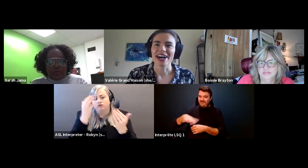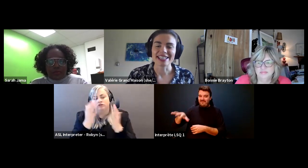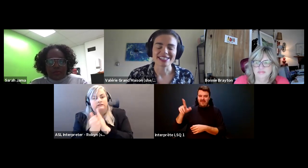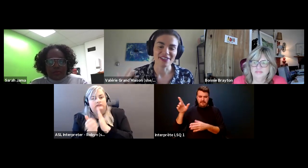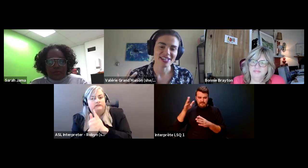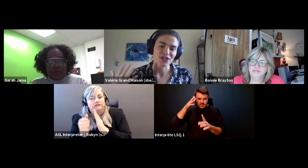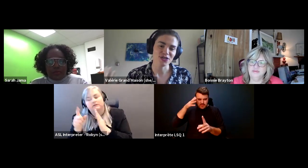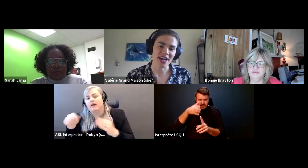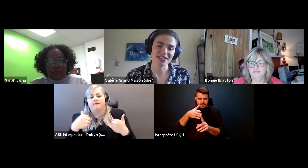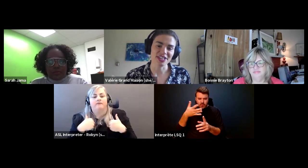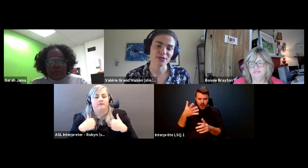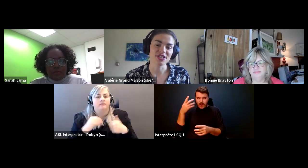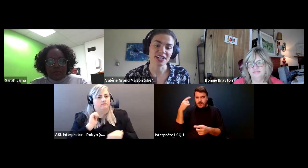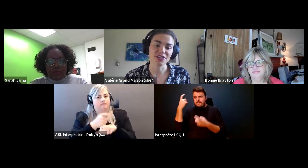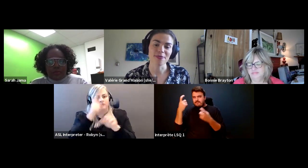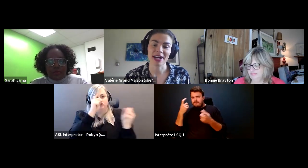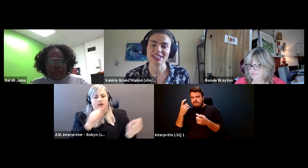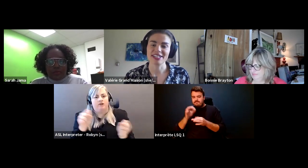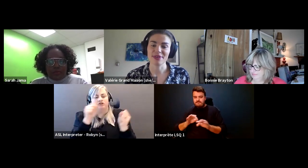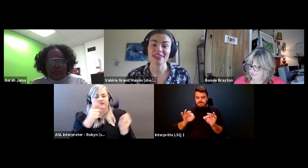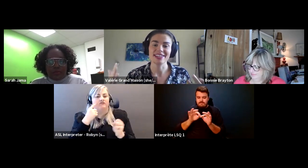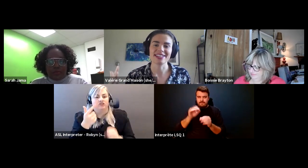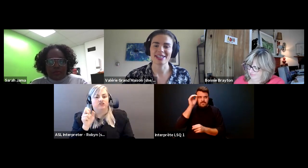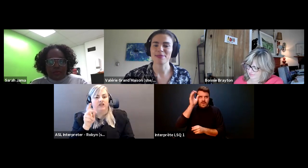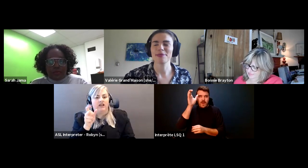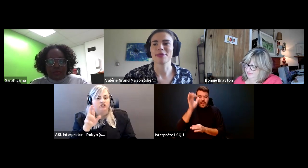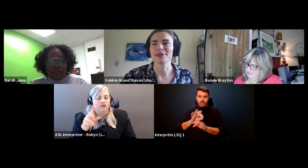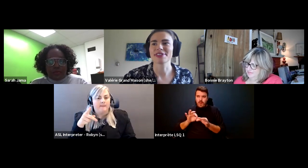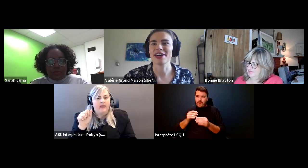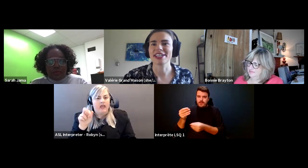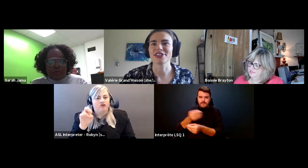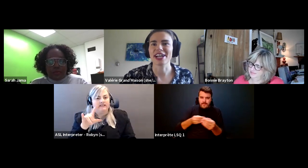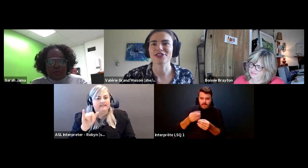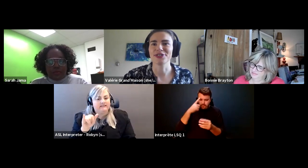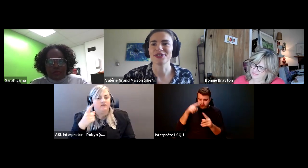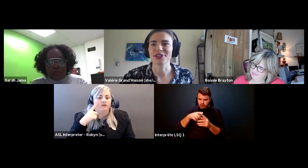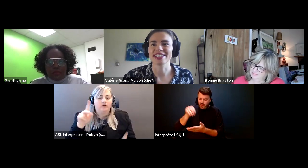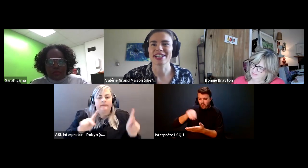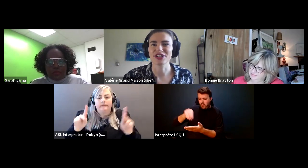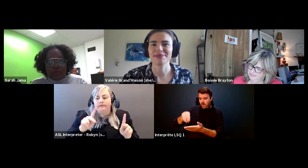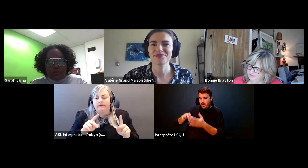Valérie Grand’Maison (she/elle): And they devise a strategy for gender parity within the disabled people's international organization.